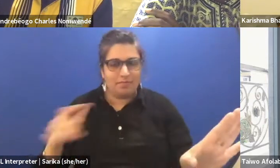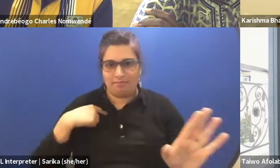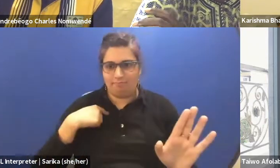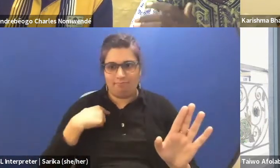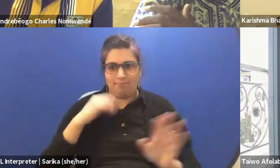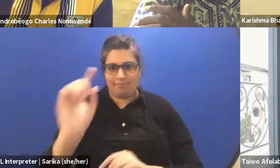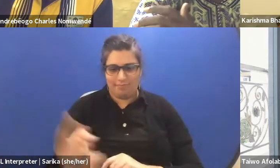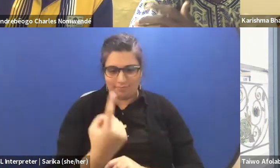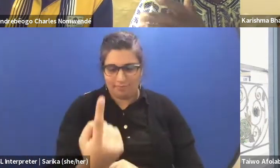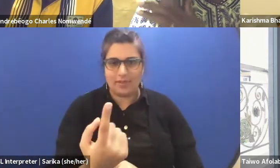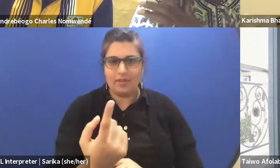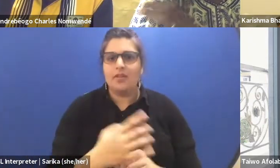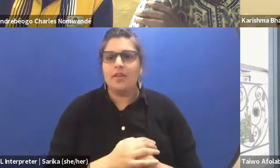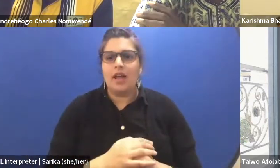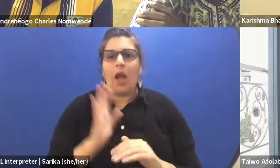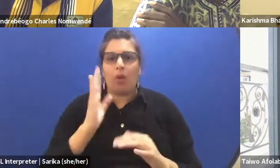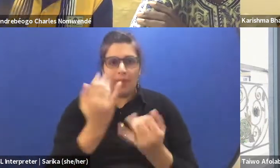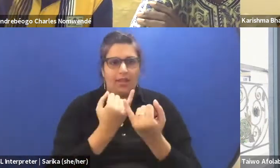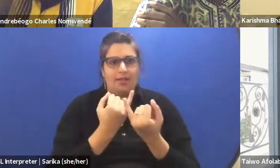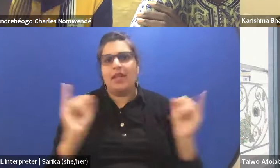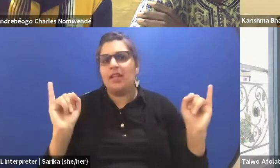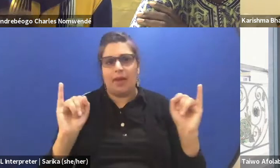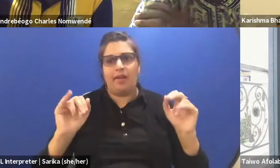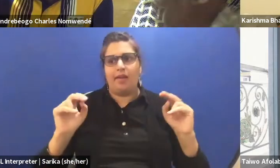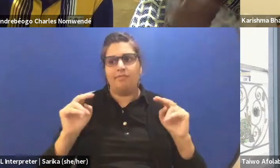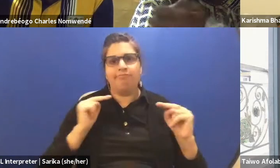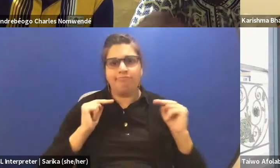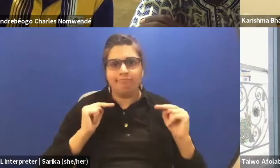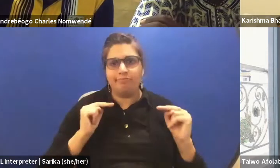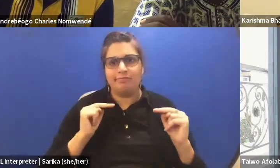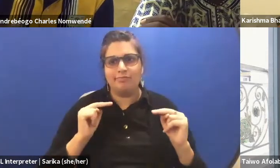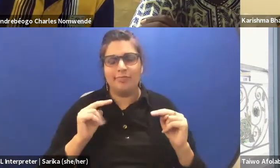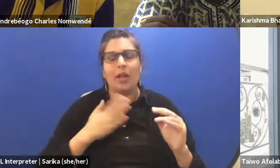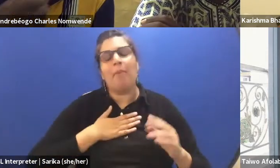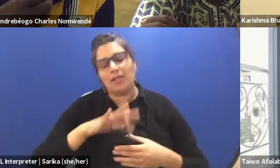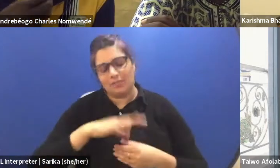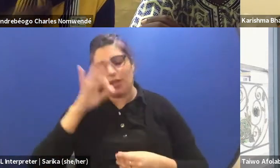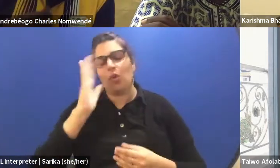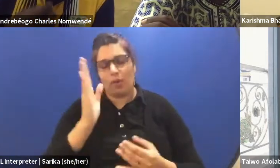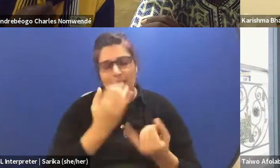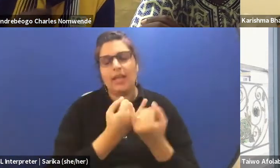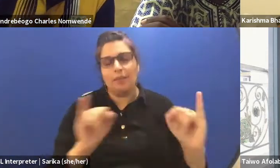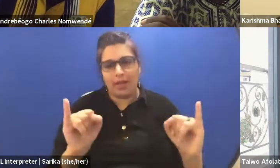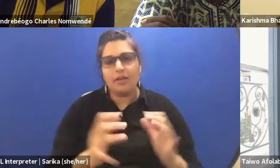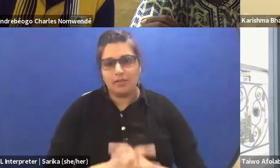And I will be independent. (Charles speaking French) In my spirit. (Charles speaking French)